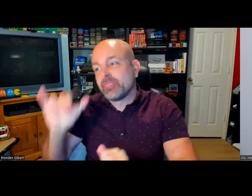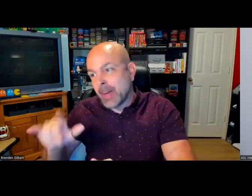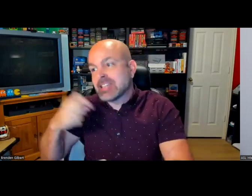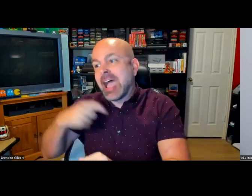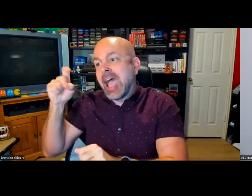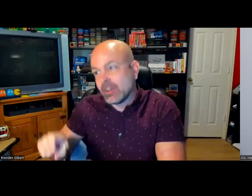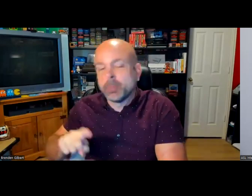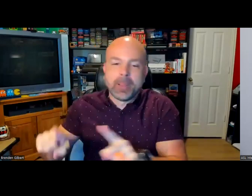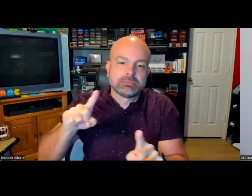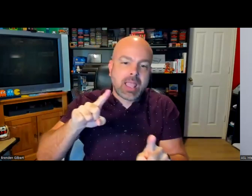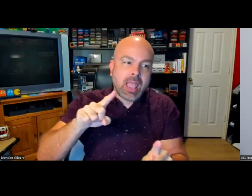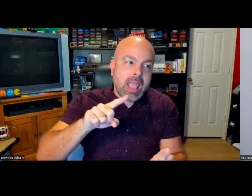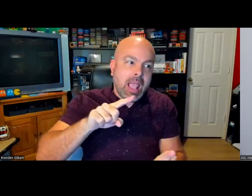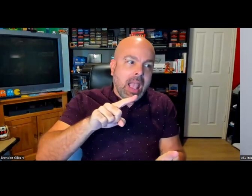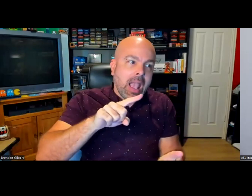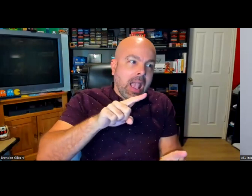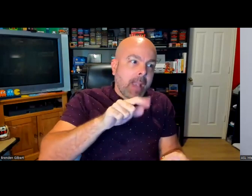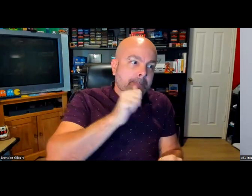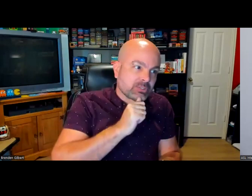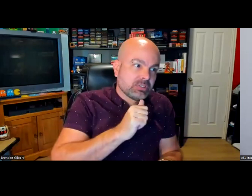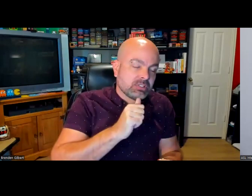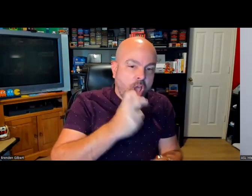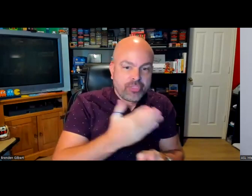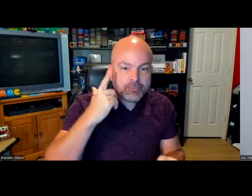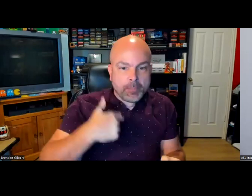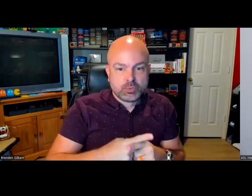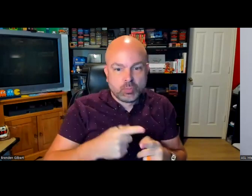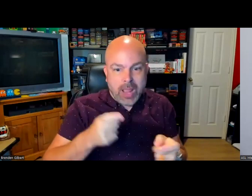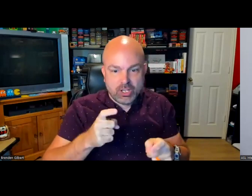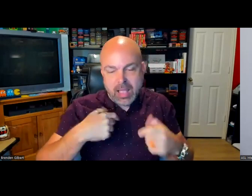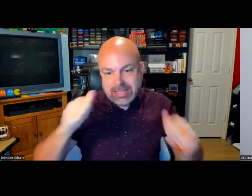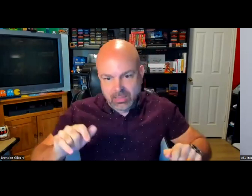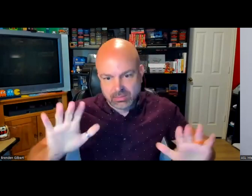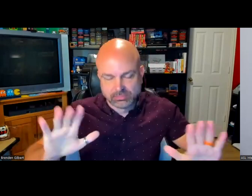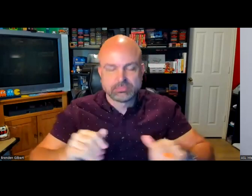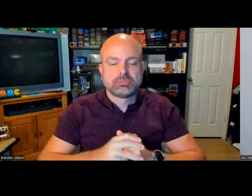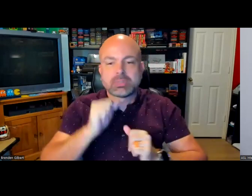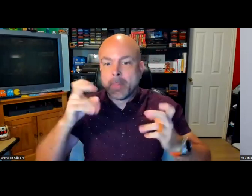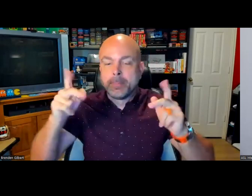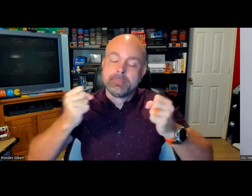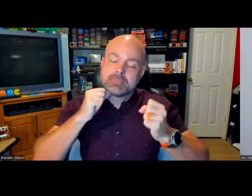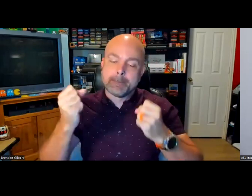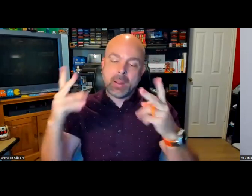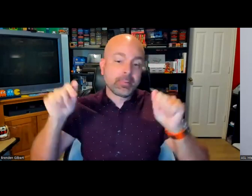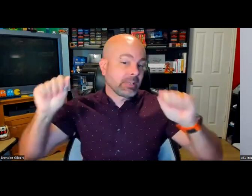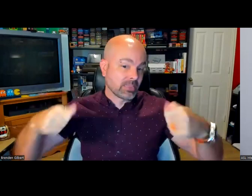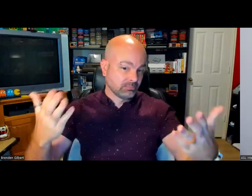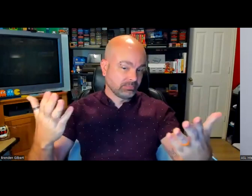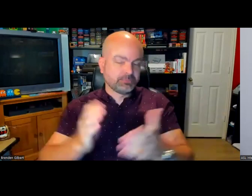way. I just give it up and drop it and say the technology wasn't made for me. I am patient when it is something I really care